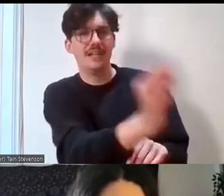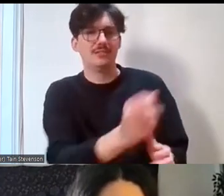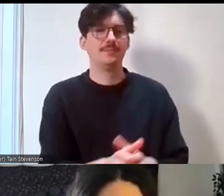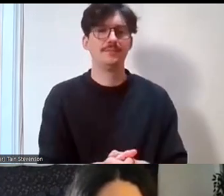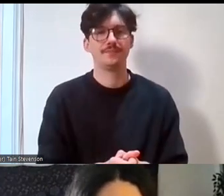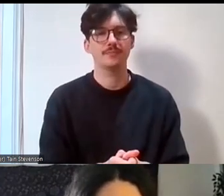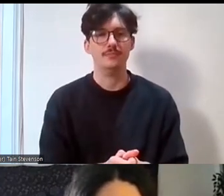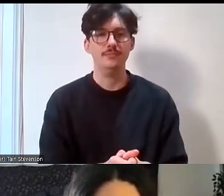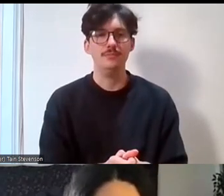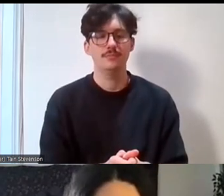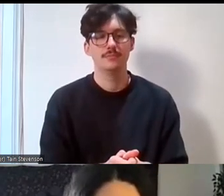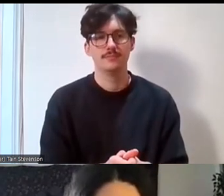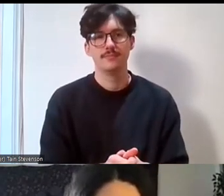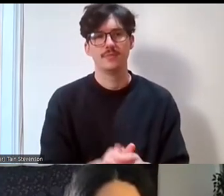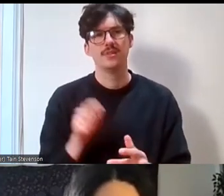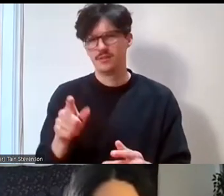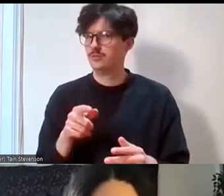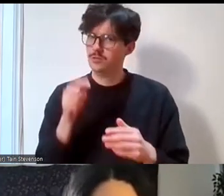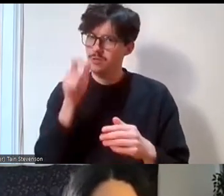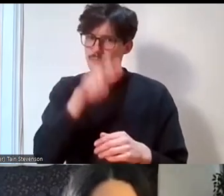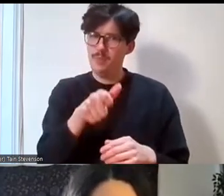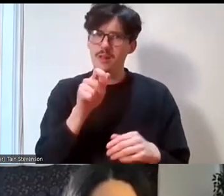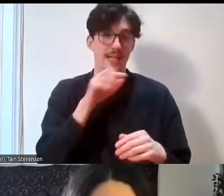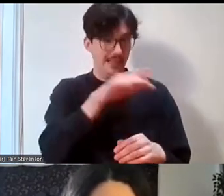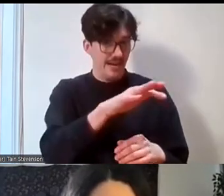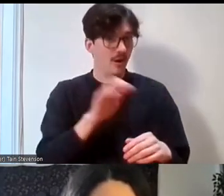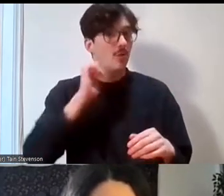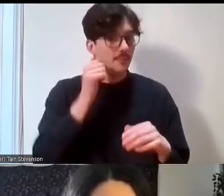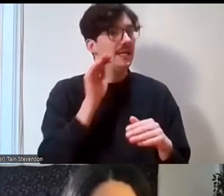there that look like you that sound like you are in these fields doing amazing work, so please ask.